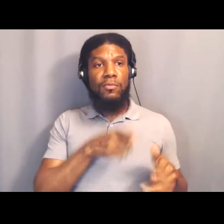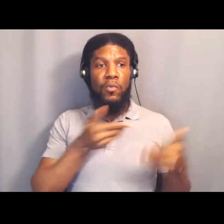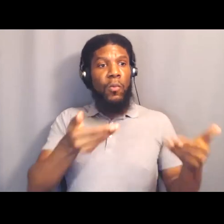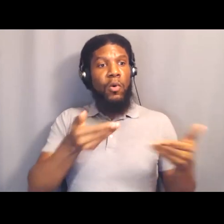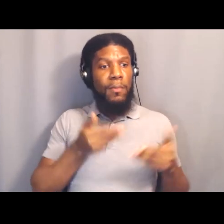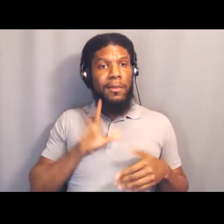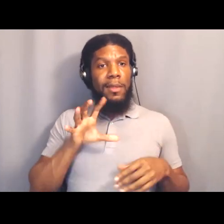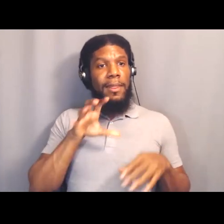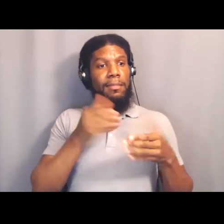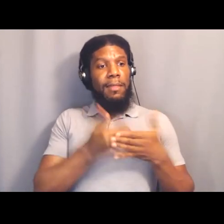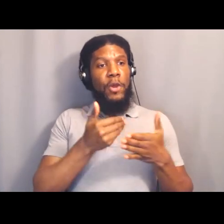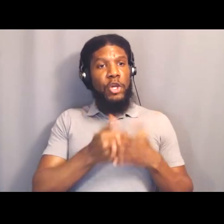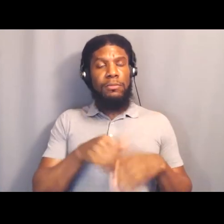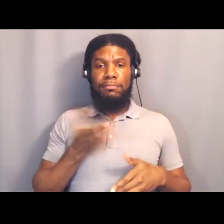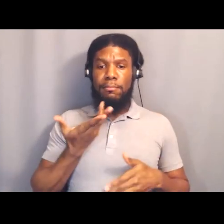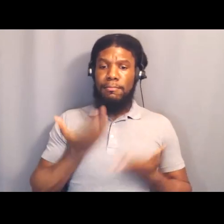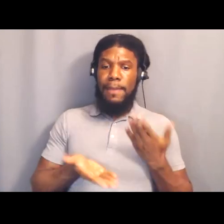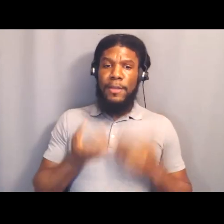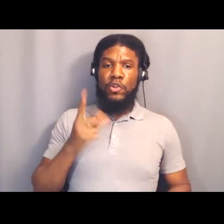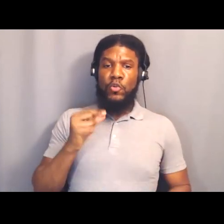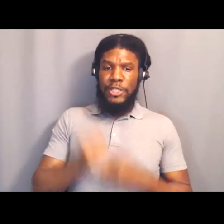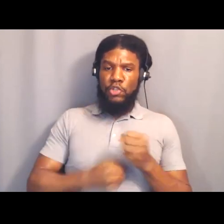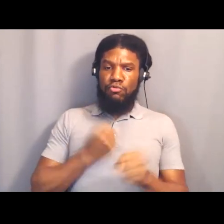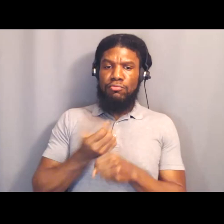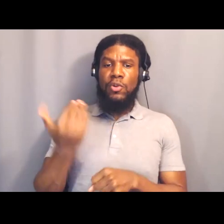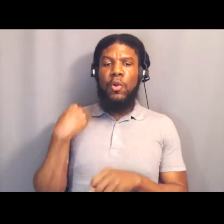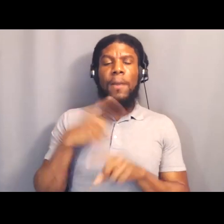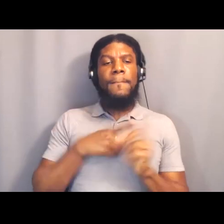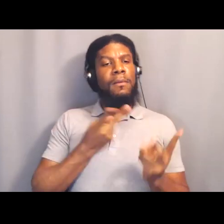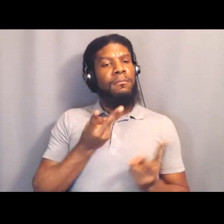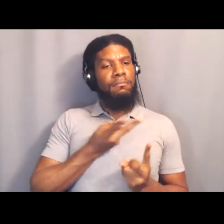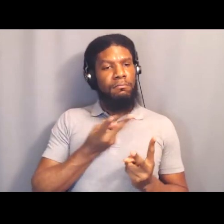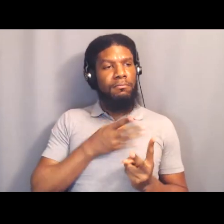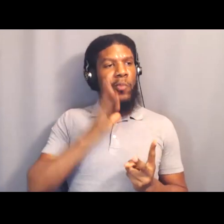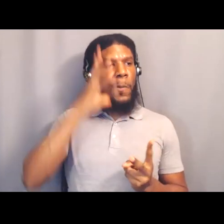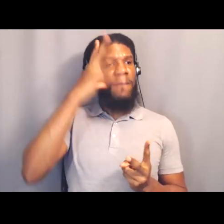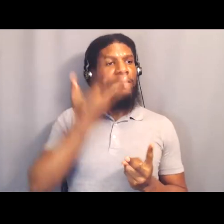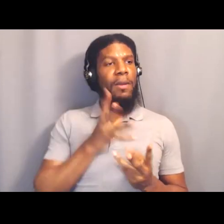She's since passed. Both of her parents are passed and she lives in the house